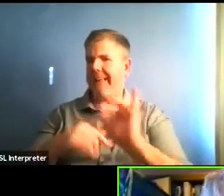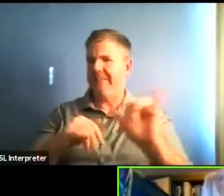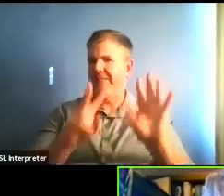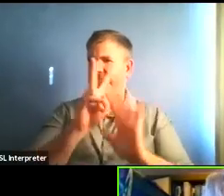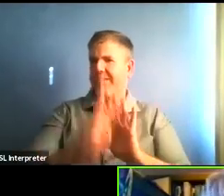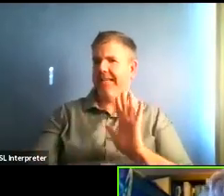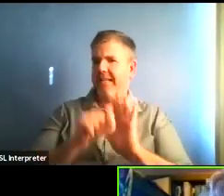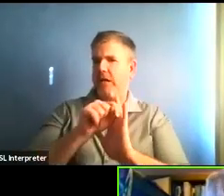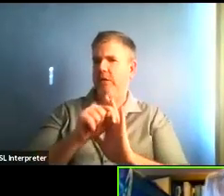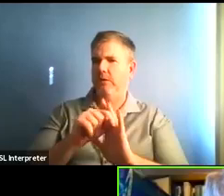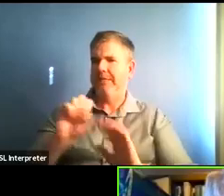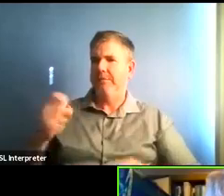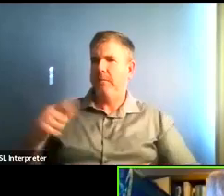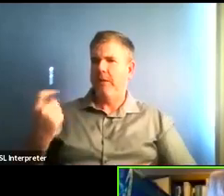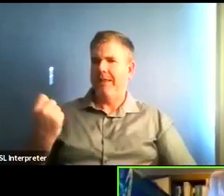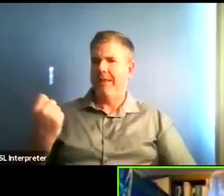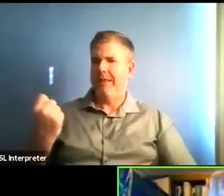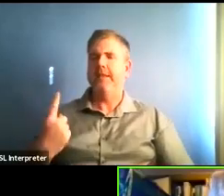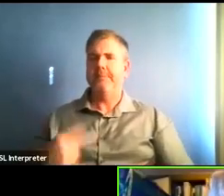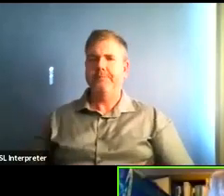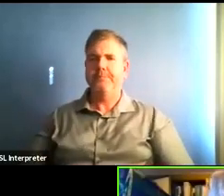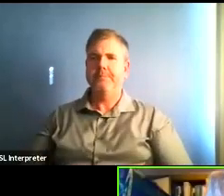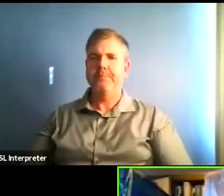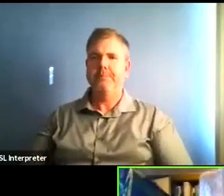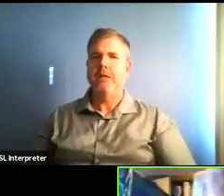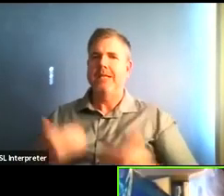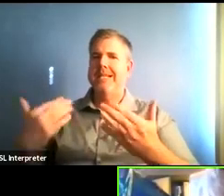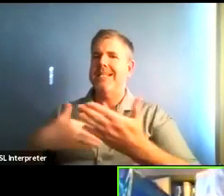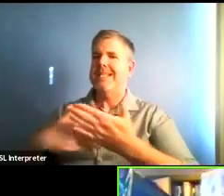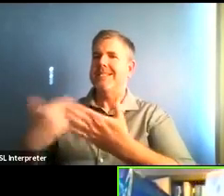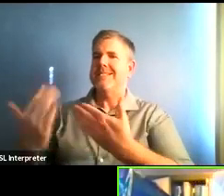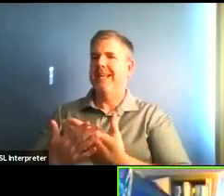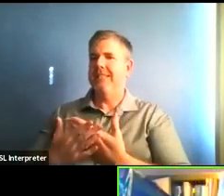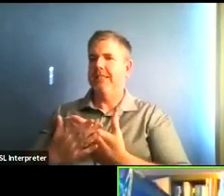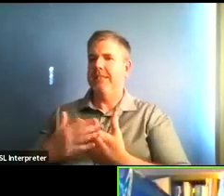We we have the notification about nail salons opening yesterday.